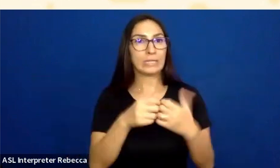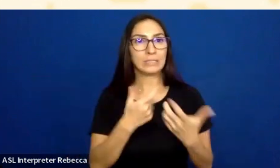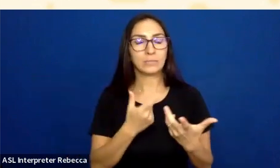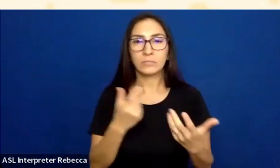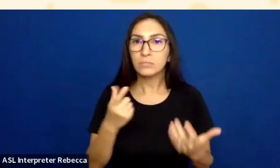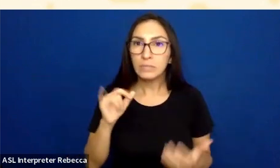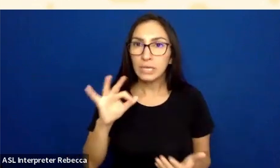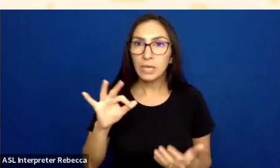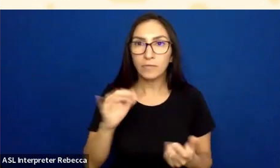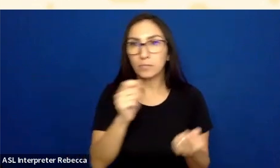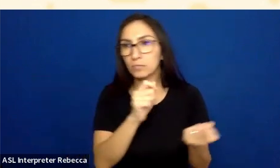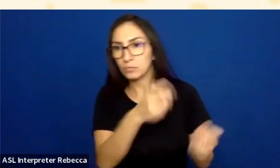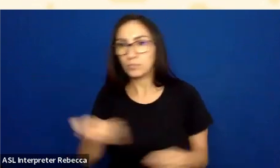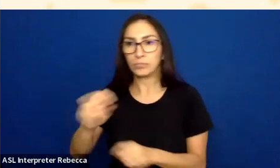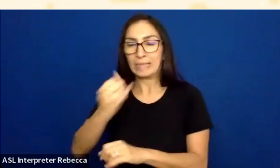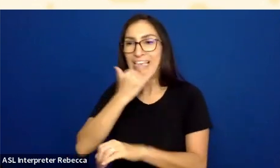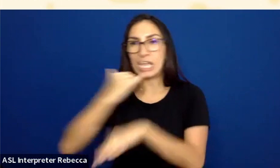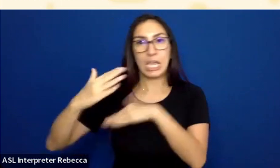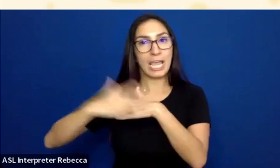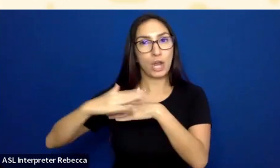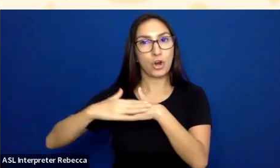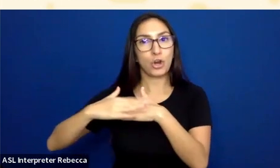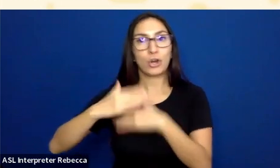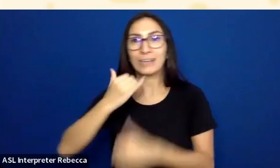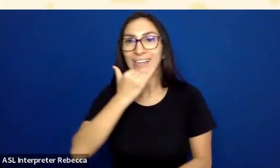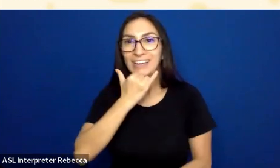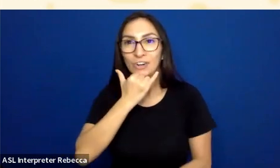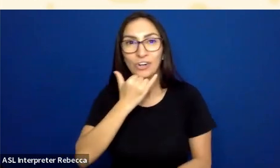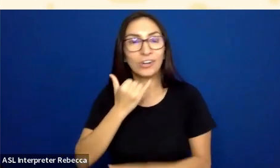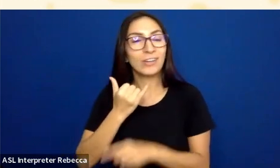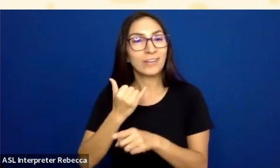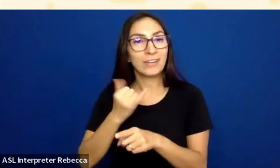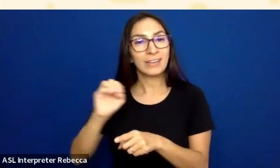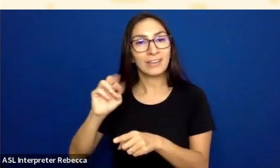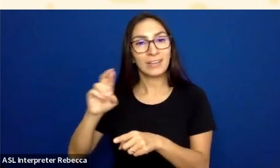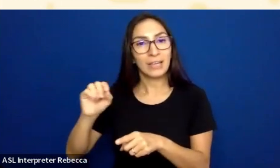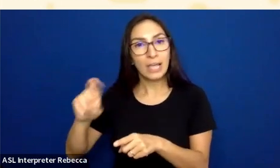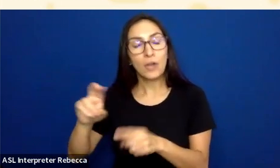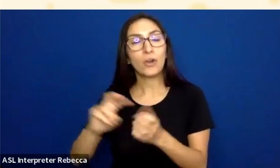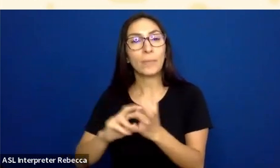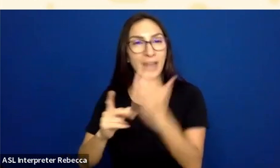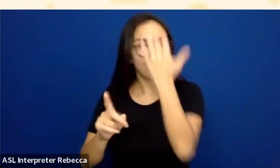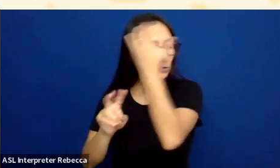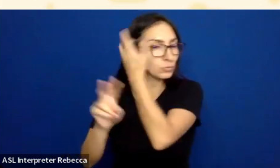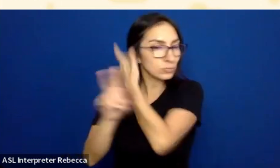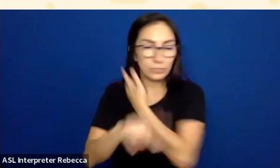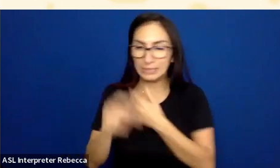The difference you're looking for is between the unfocused and the focused state of that thing.